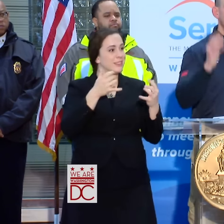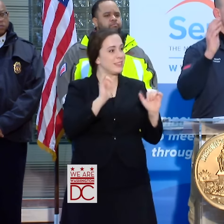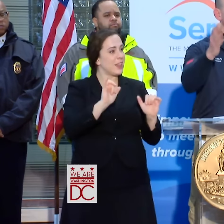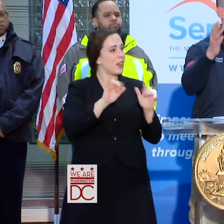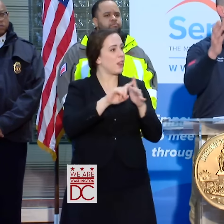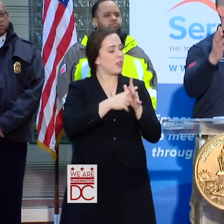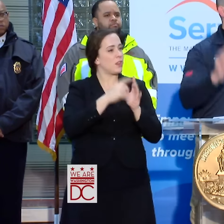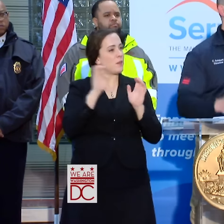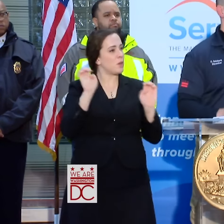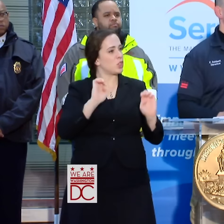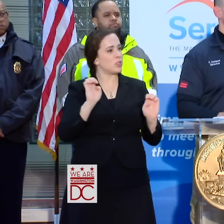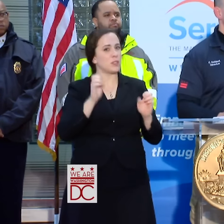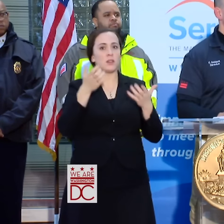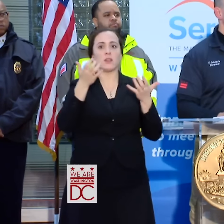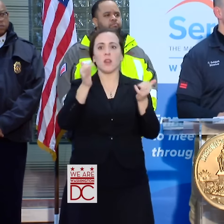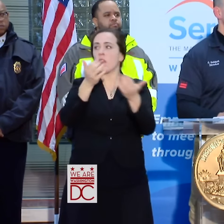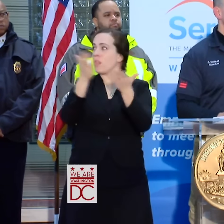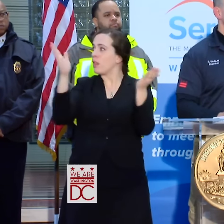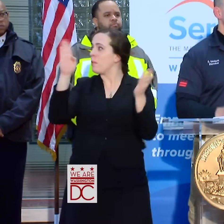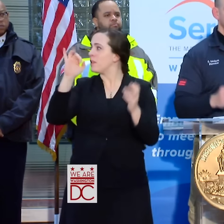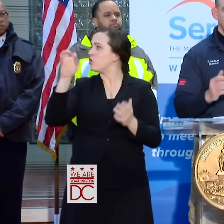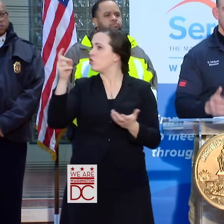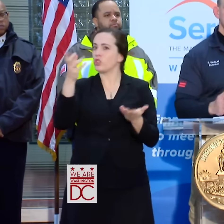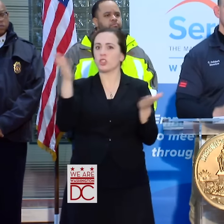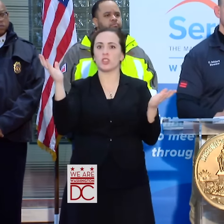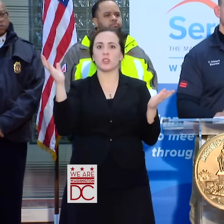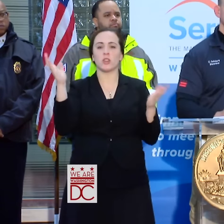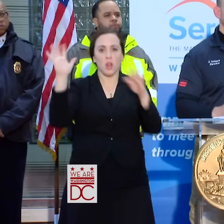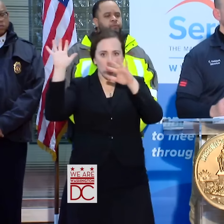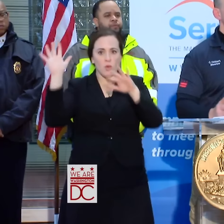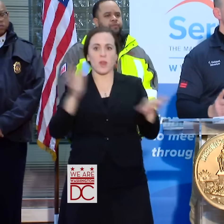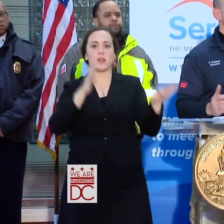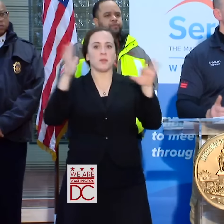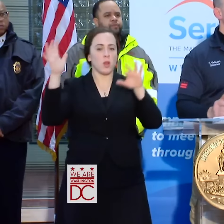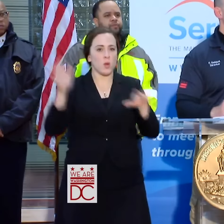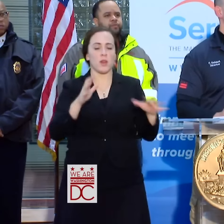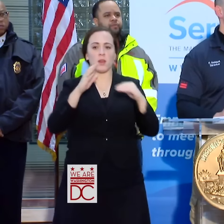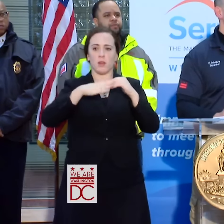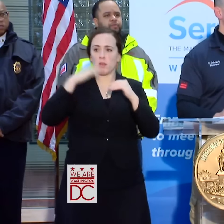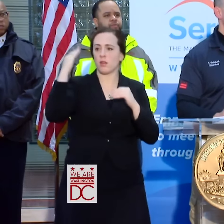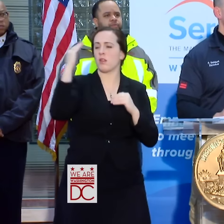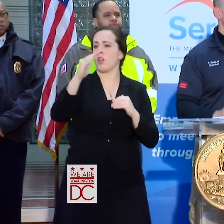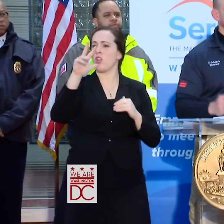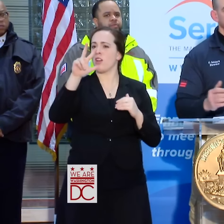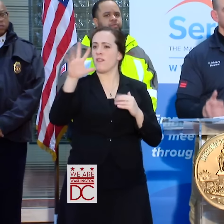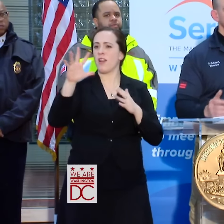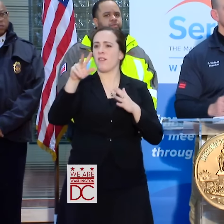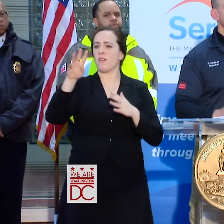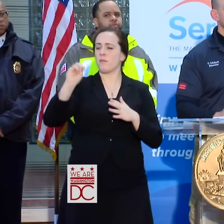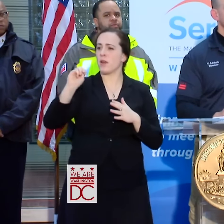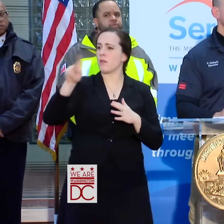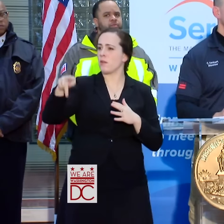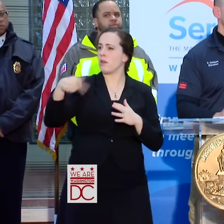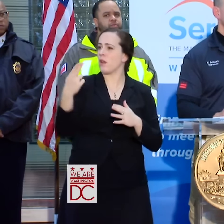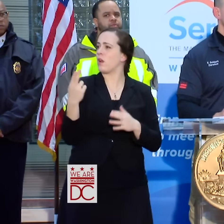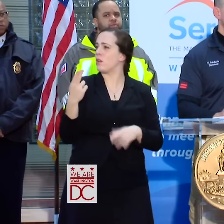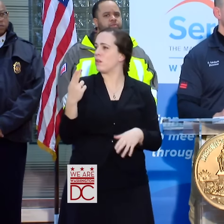IT IS STILL A BLIZZARD OUTSIDE, FOLKS. THE WIND IS BLOWING IN EXCESS OF 35 MILES PER HOUR. WE ARE GETTING GUSTS OVER 50 MILES AN HOUR.